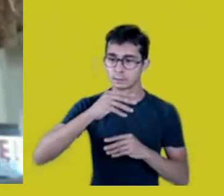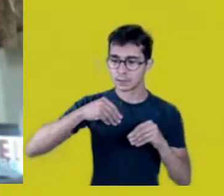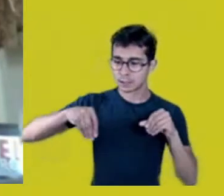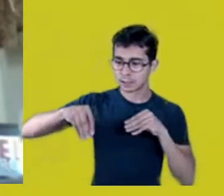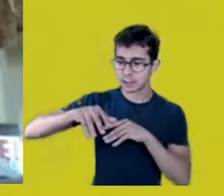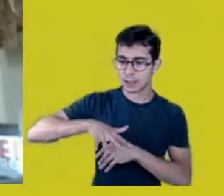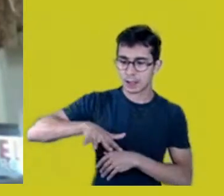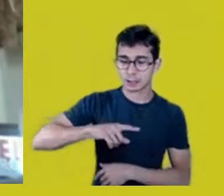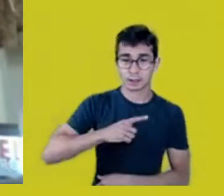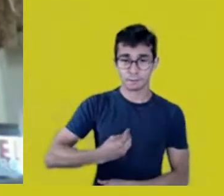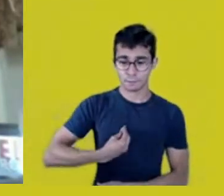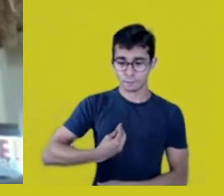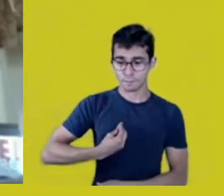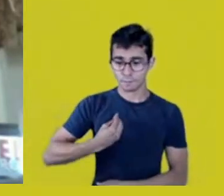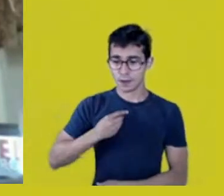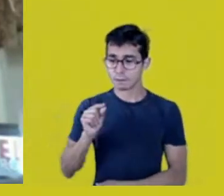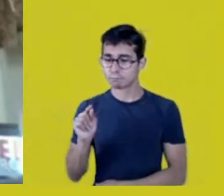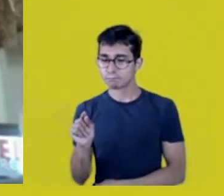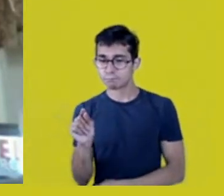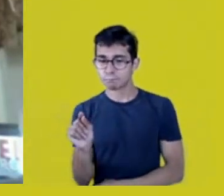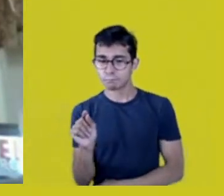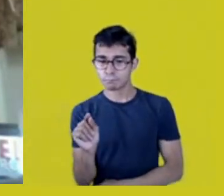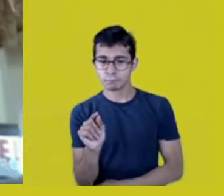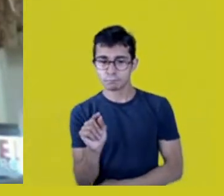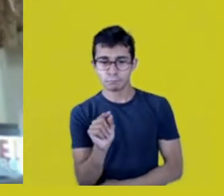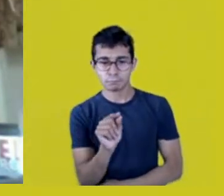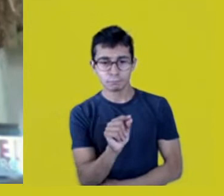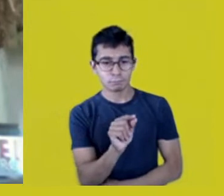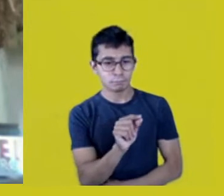is part of us, of our existence.